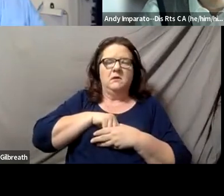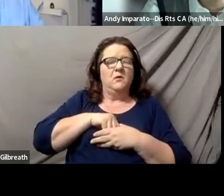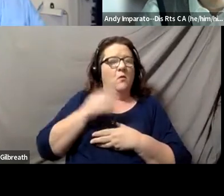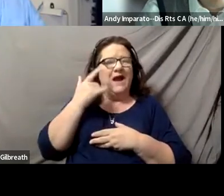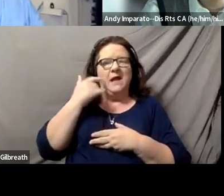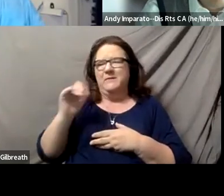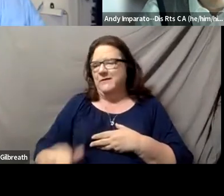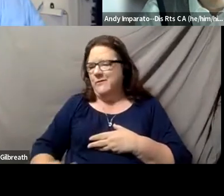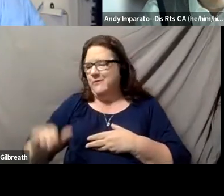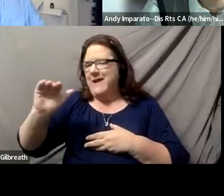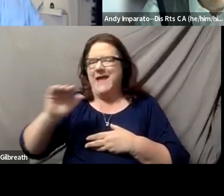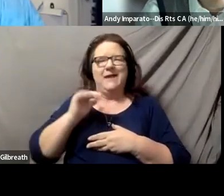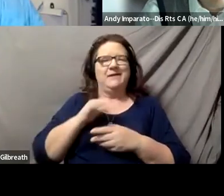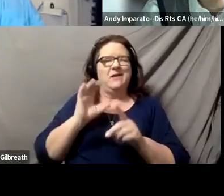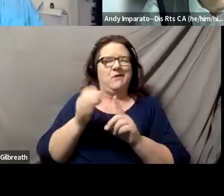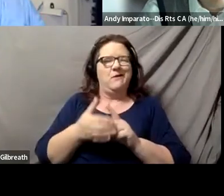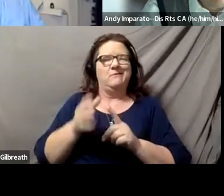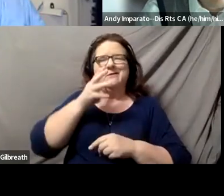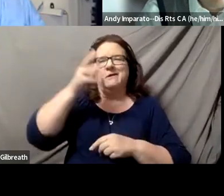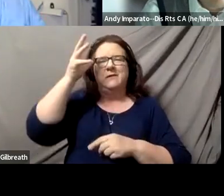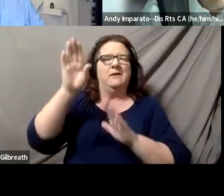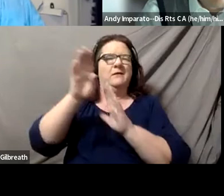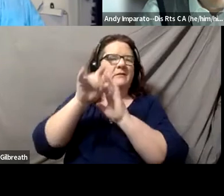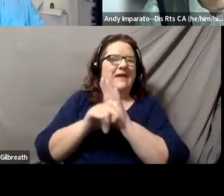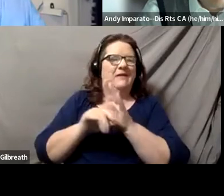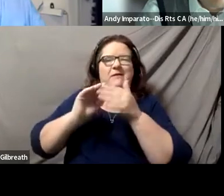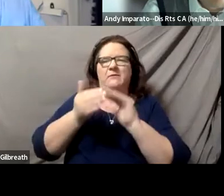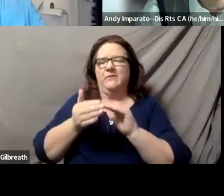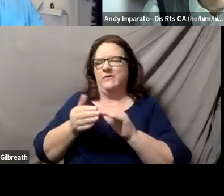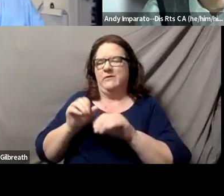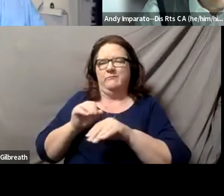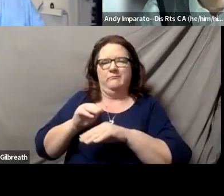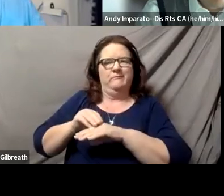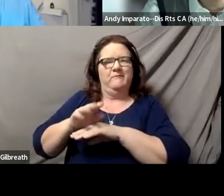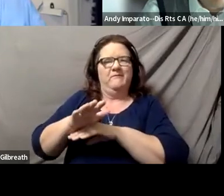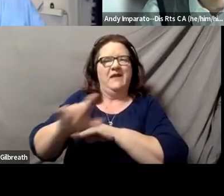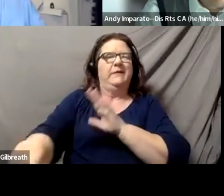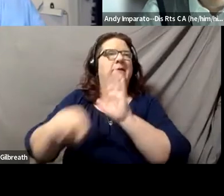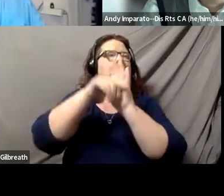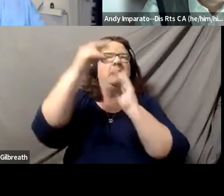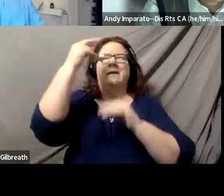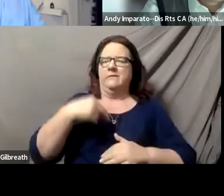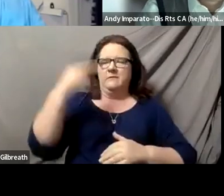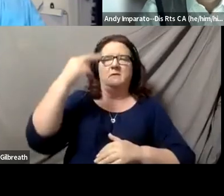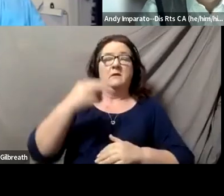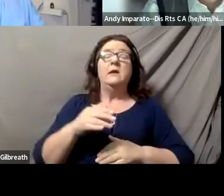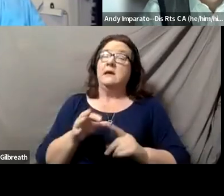or the cultures, or the communities, the backgrounds we grew up in. I think particularly around non-visible disabilities,